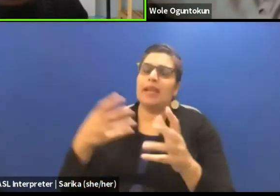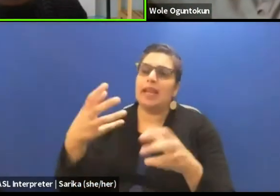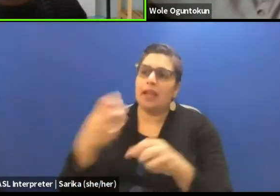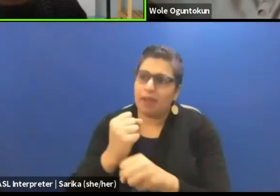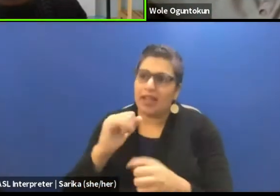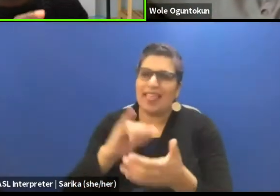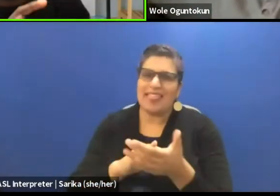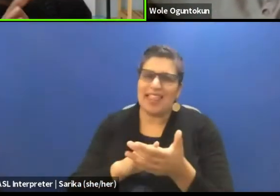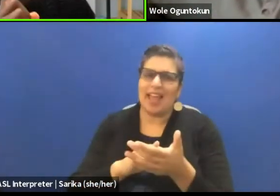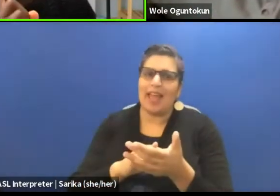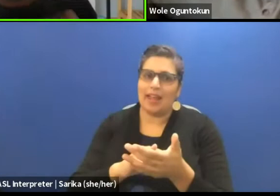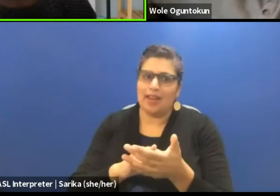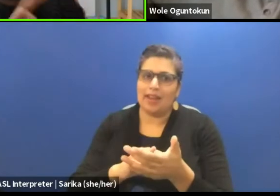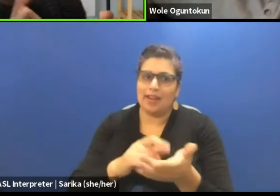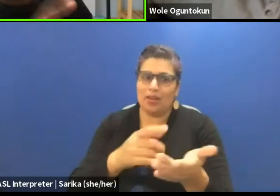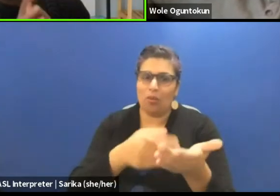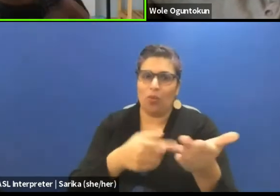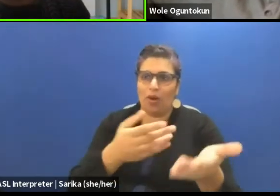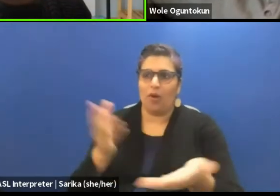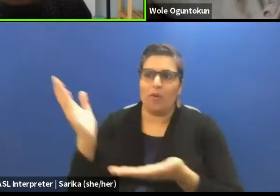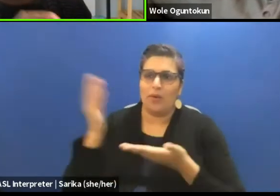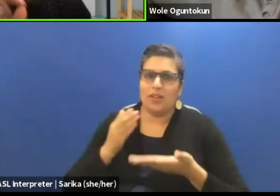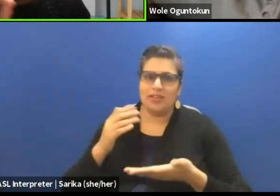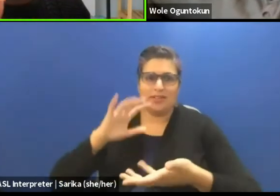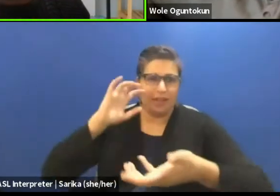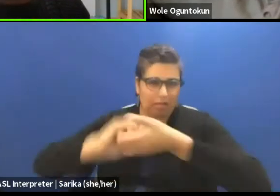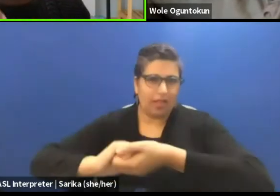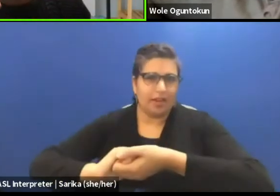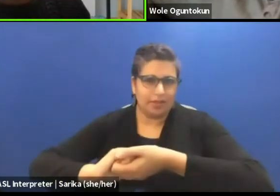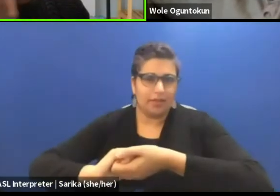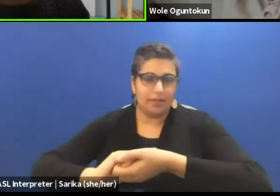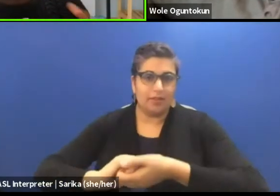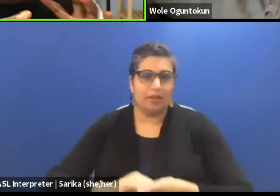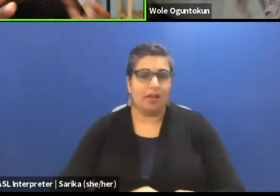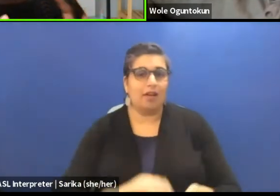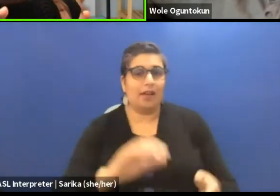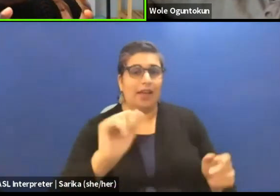as a collective. Yeah. I'm gonna come back to that idea. I want to hear Adham's thoughts about